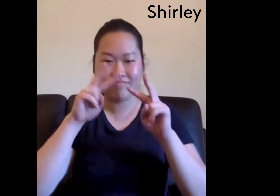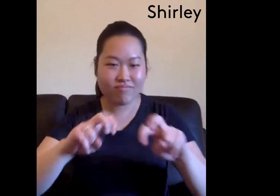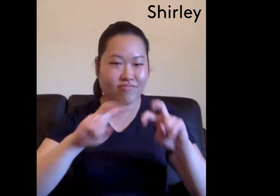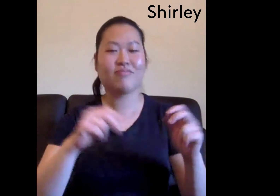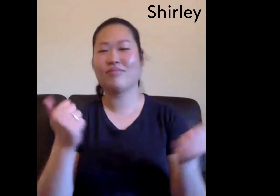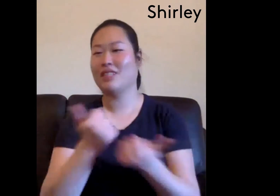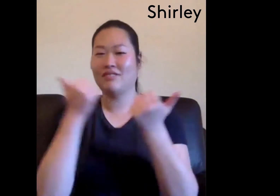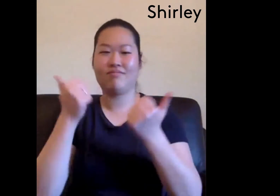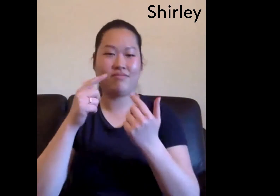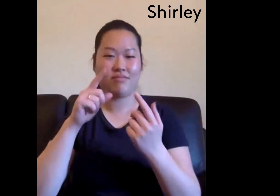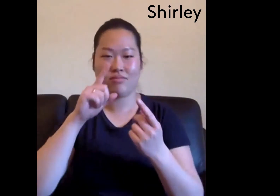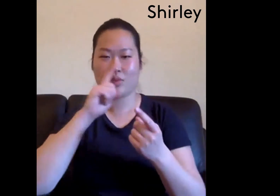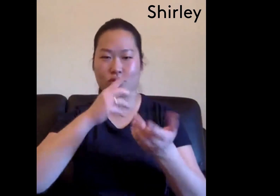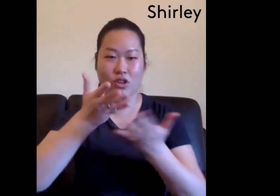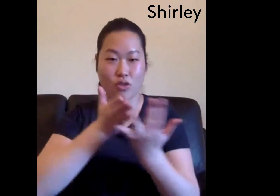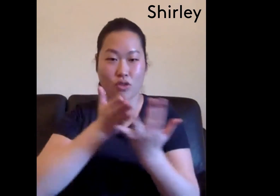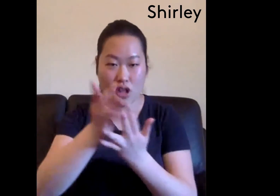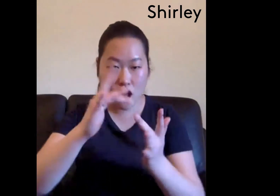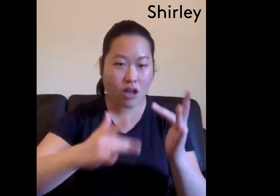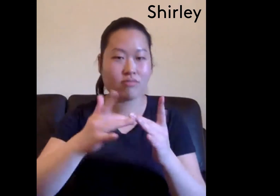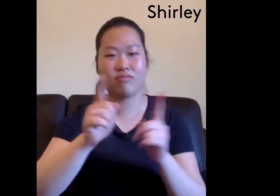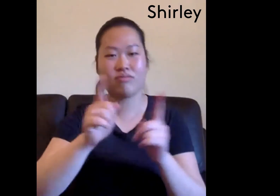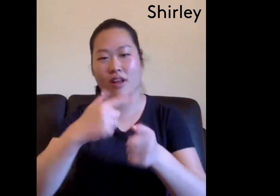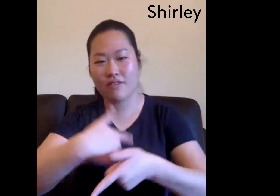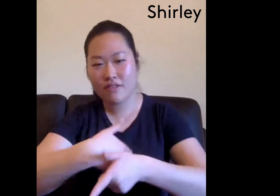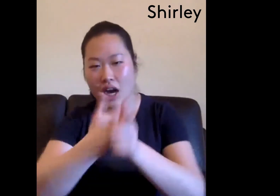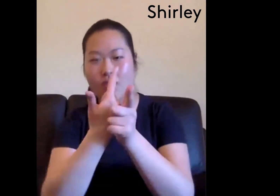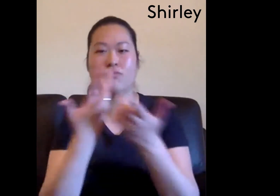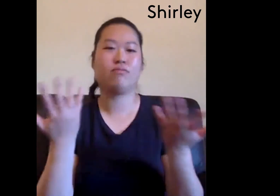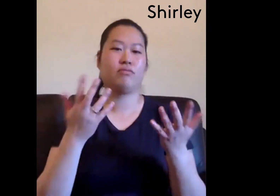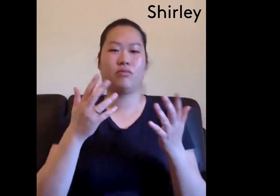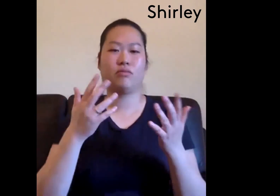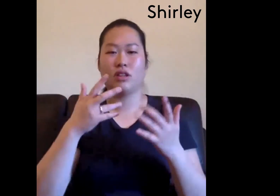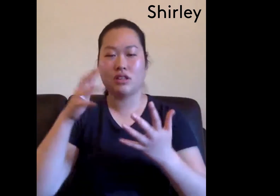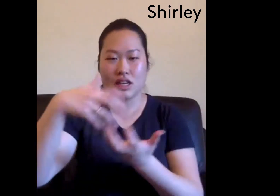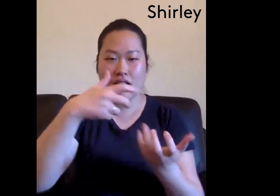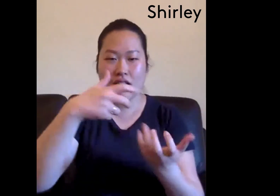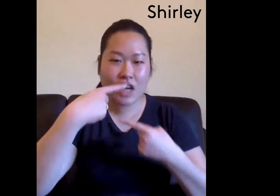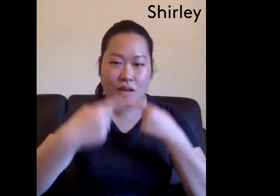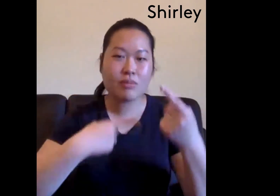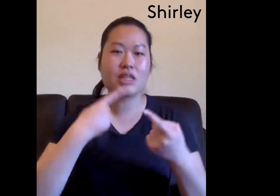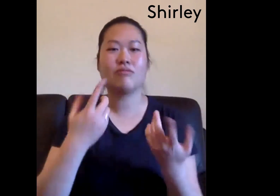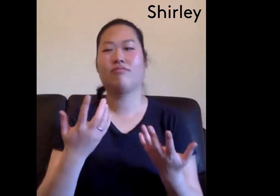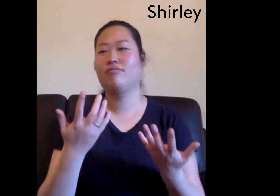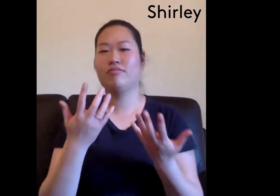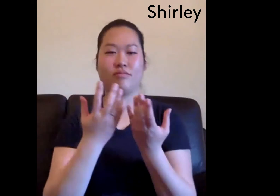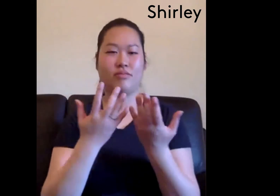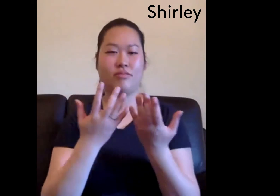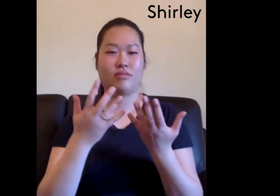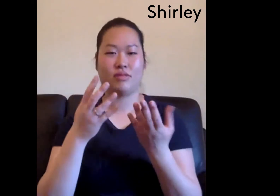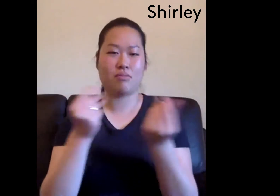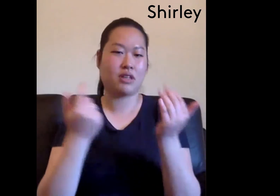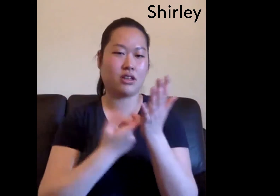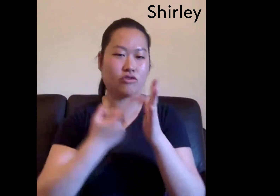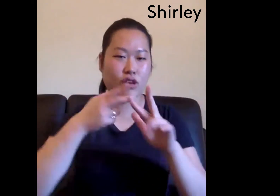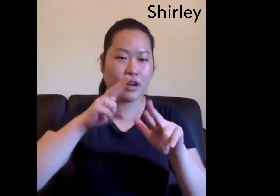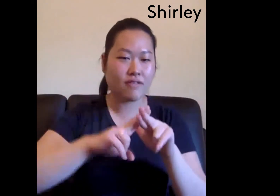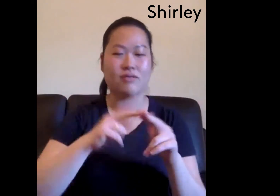So there's plenty of work to do online researching speaking to people online in in situations. Like we are now over video call